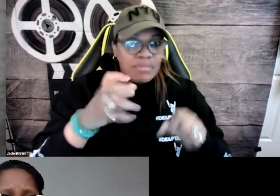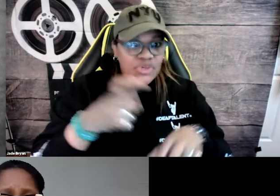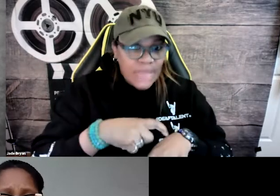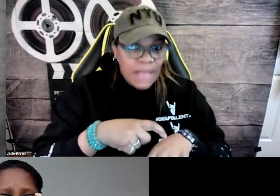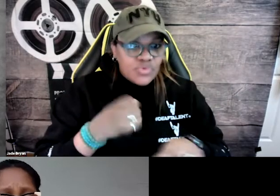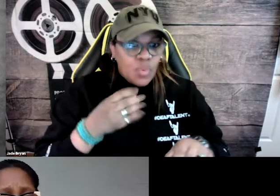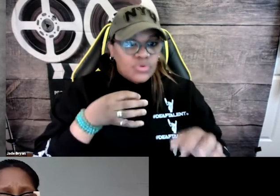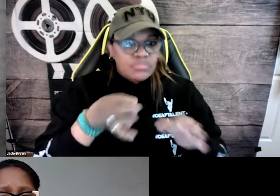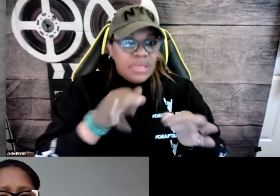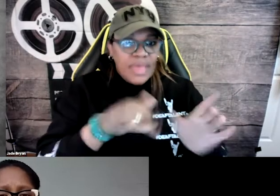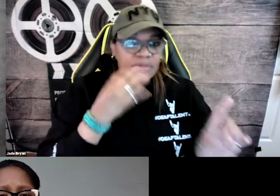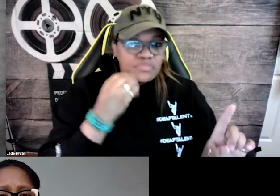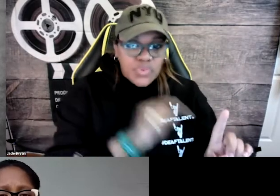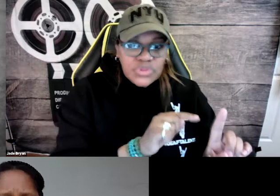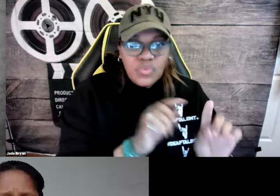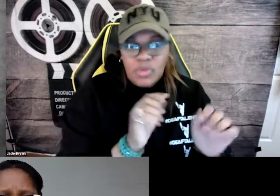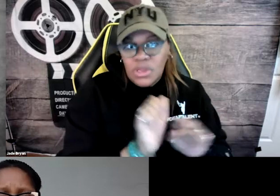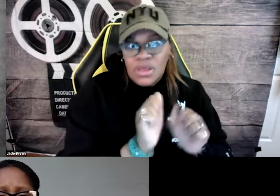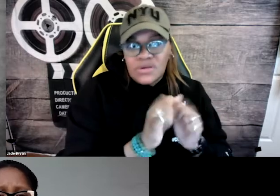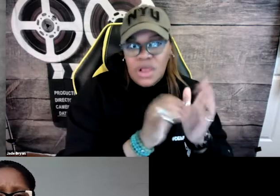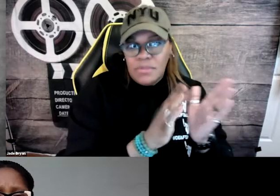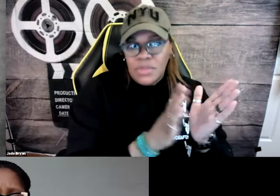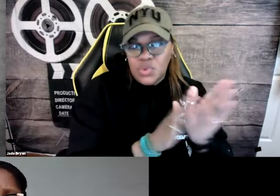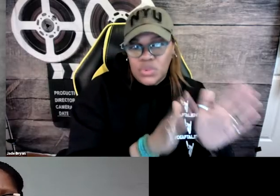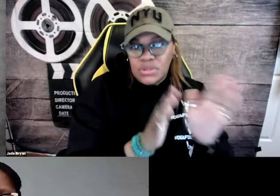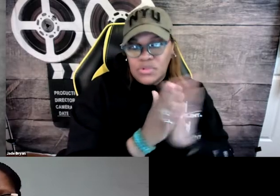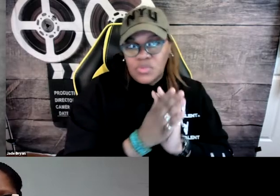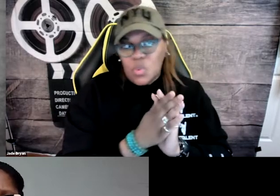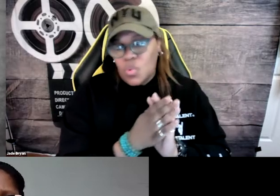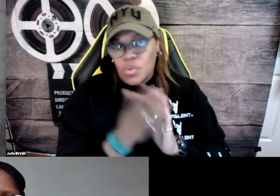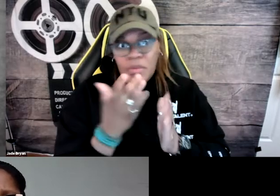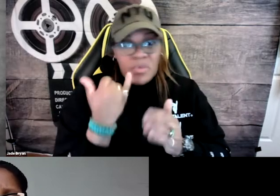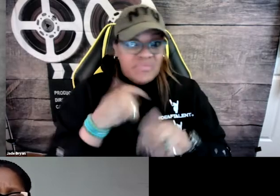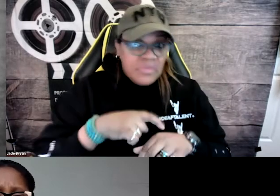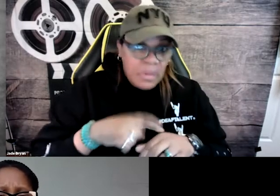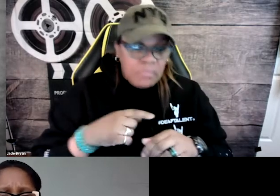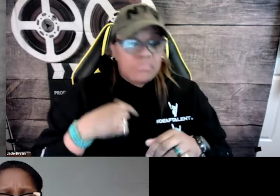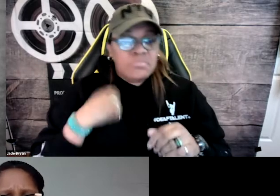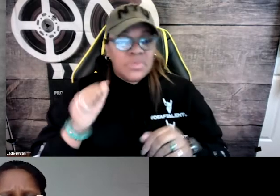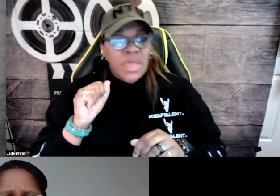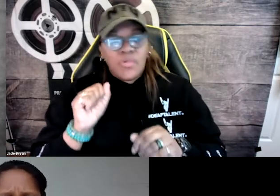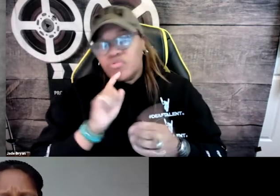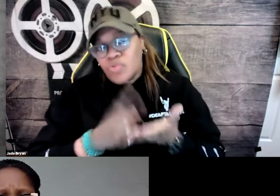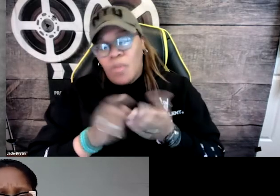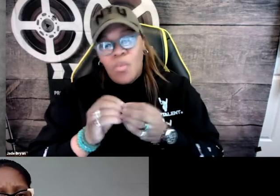And so it took so much time to be able to explain that experience to the people that we brought in.